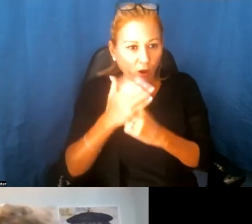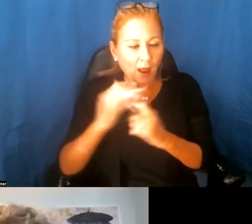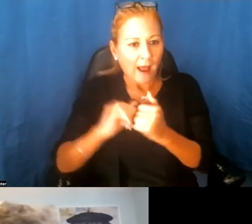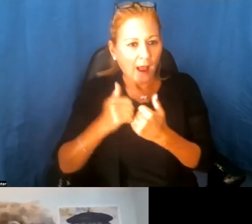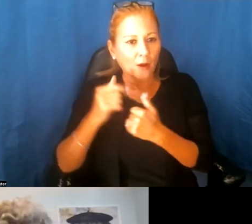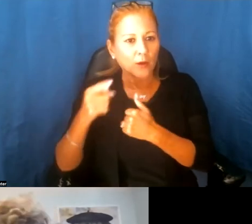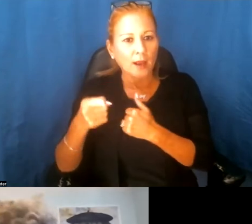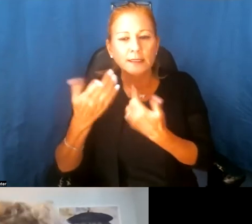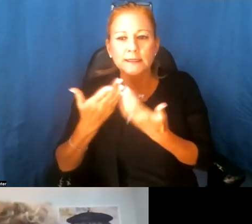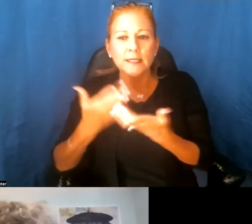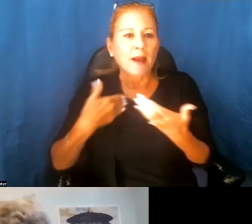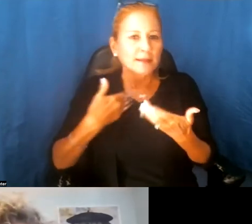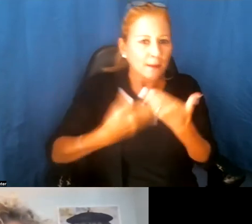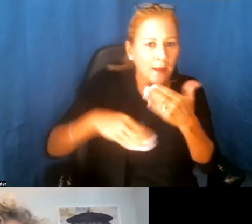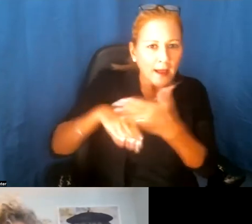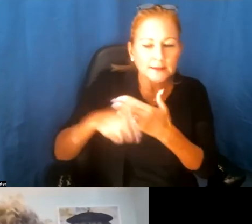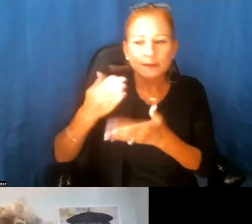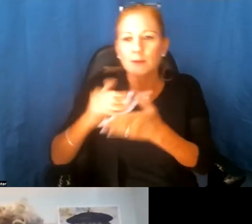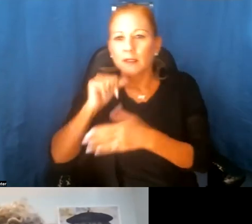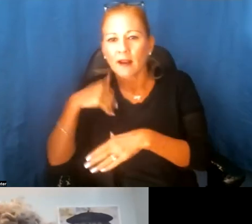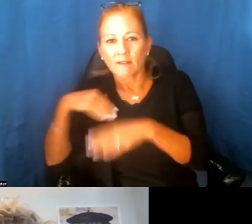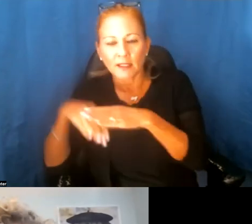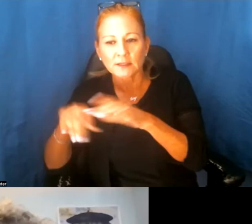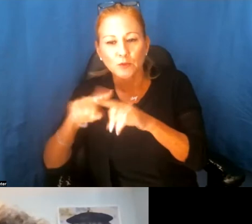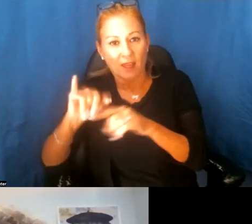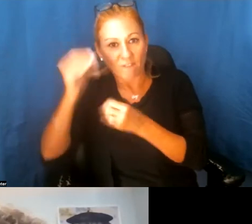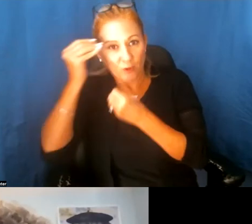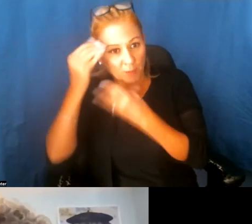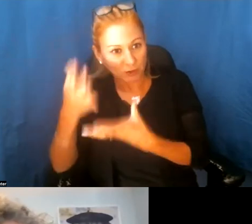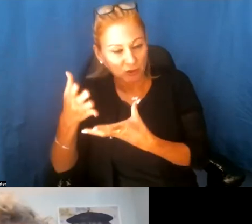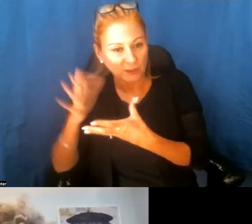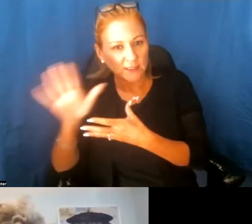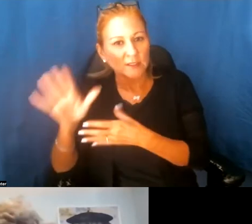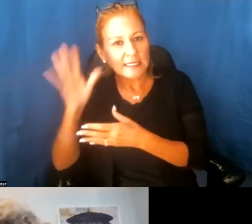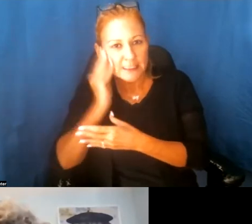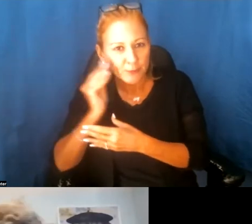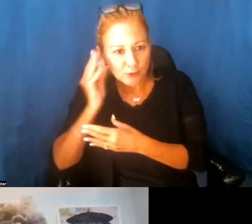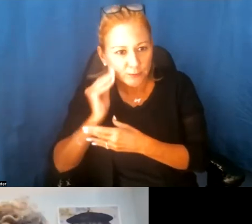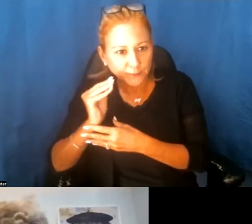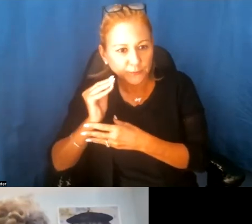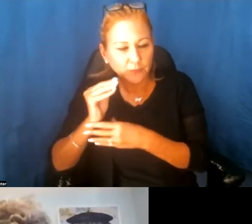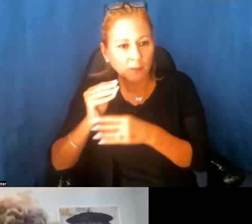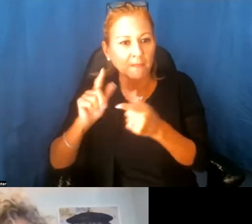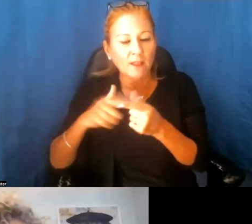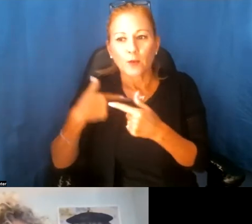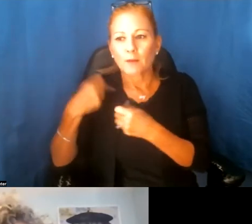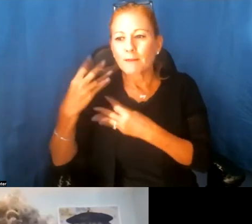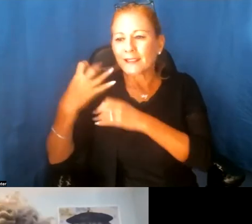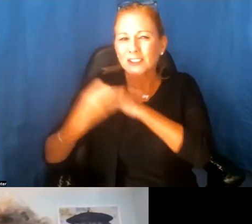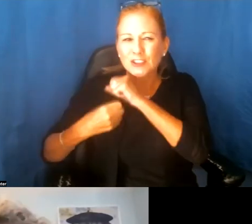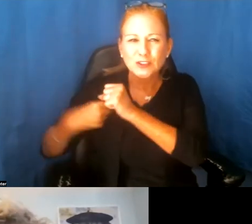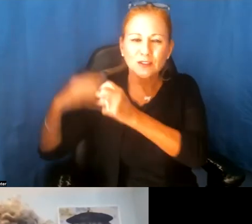hasn't had access to that information, and that, you know, over decades that information has been